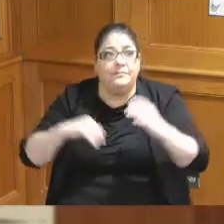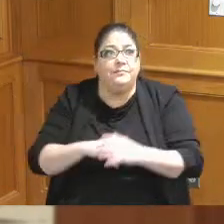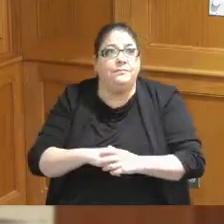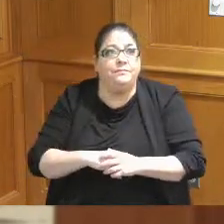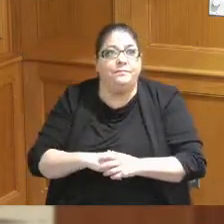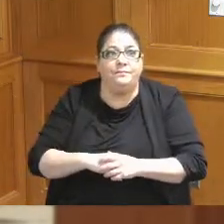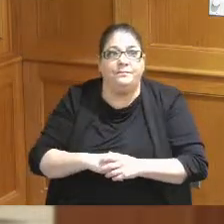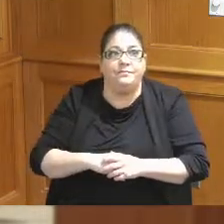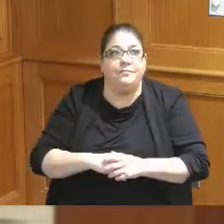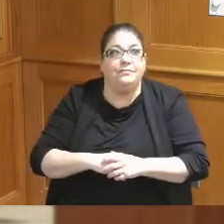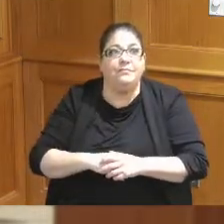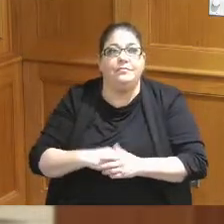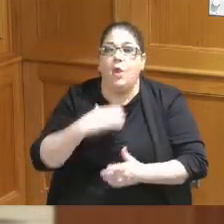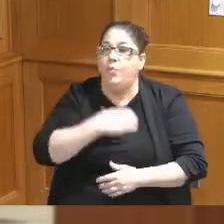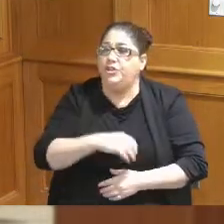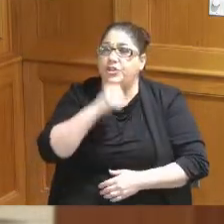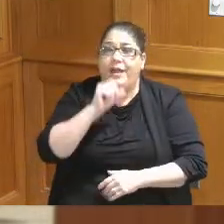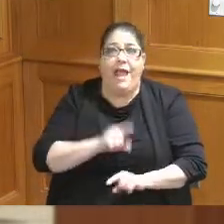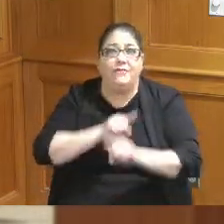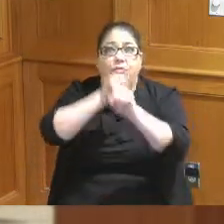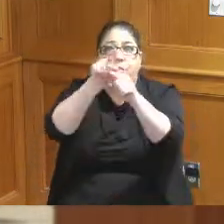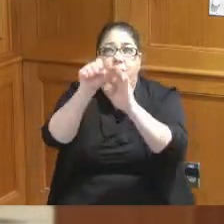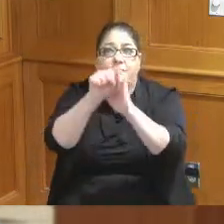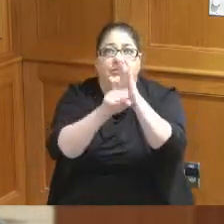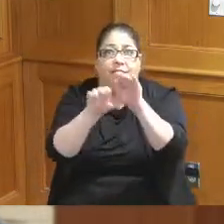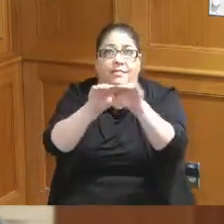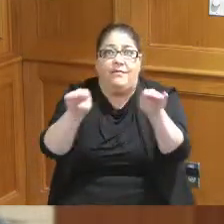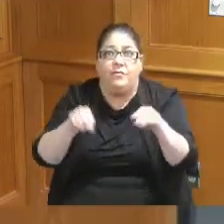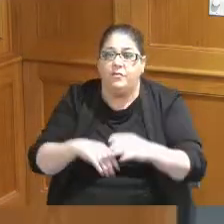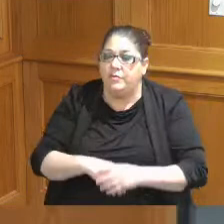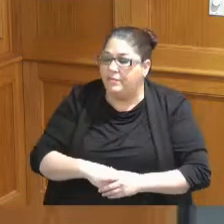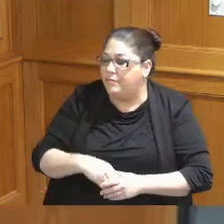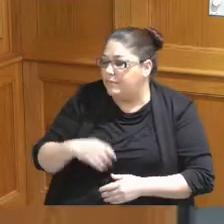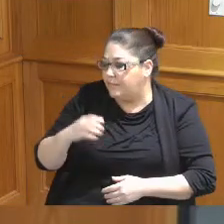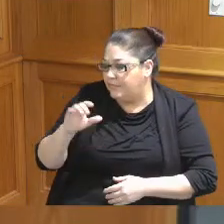could control I wish we didn't have to go to the state yeah what I'm saying is let me just be very